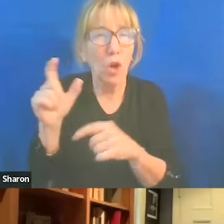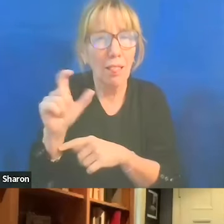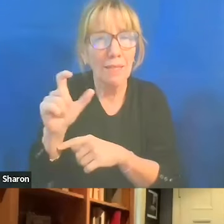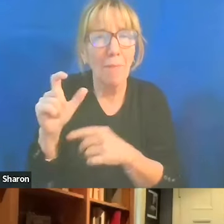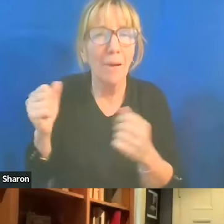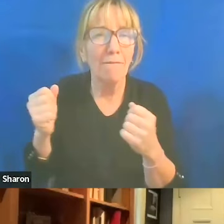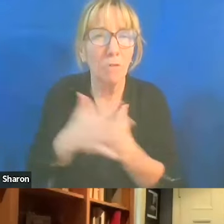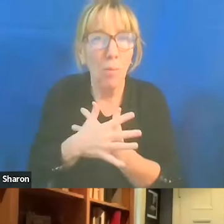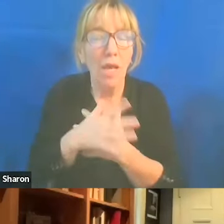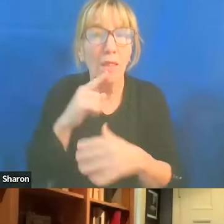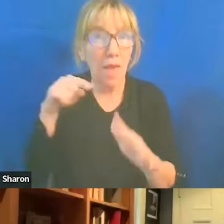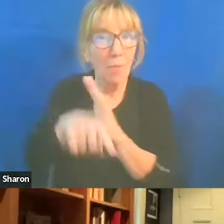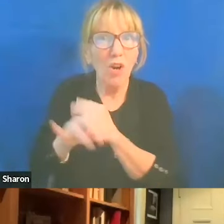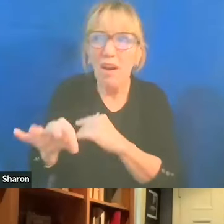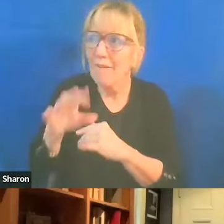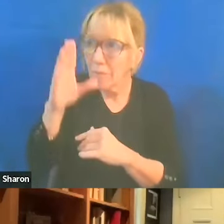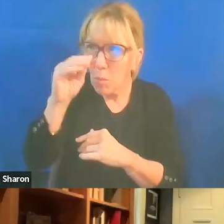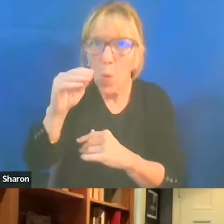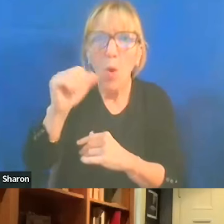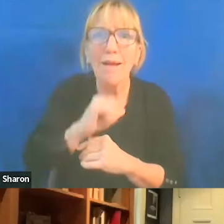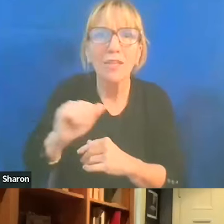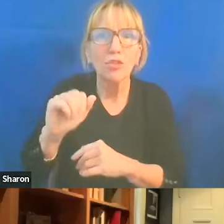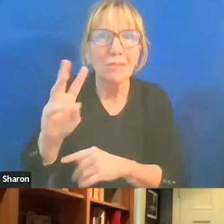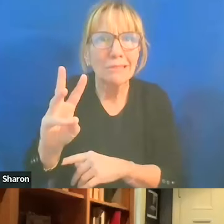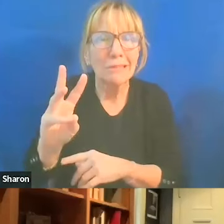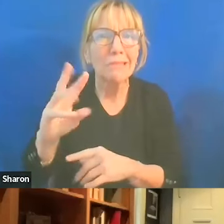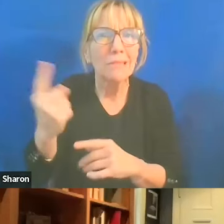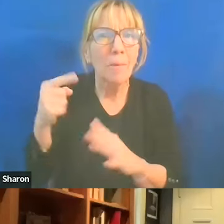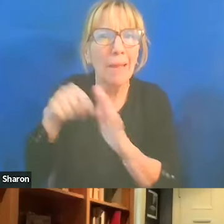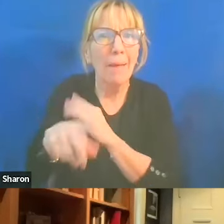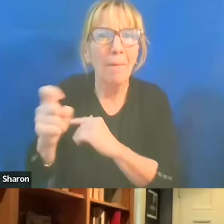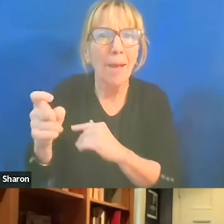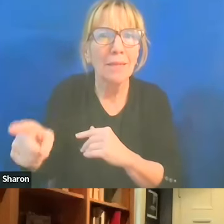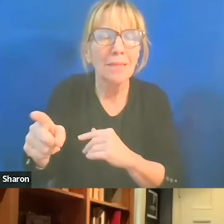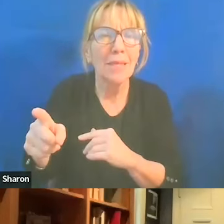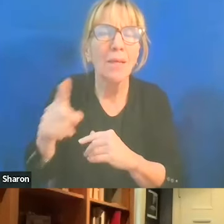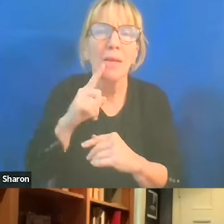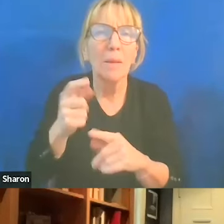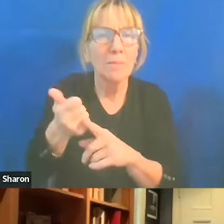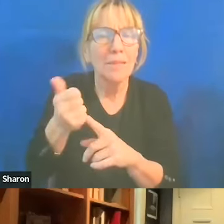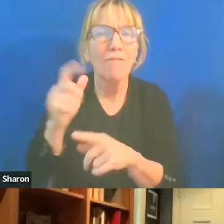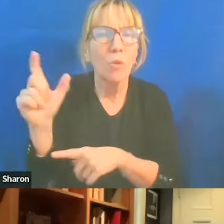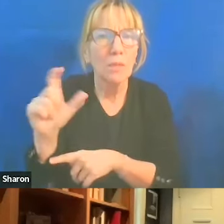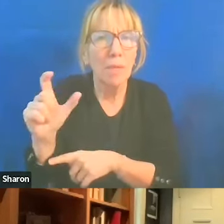you know, six-year-old child. And I have a friend in the UK